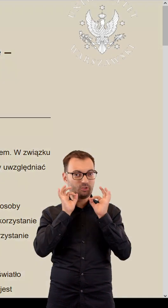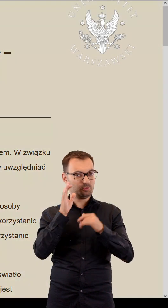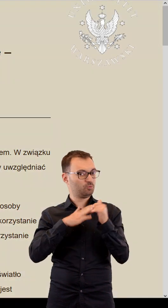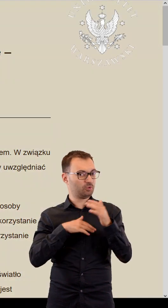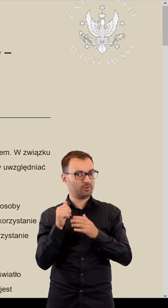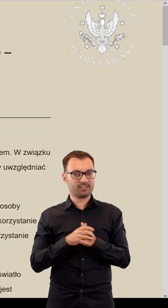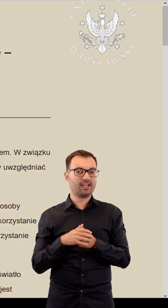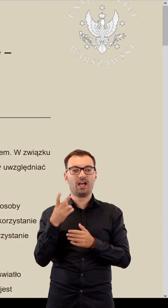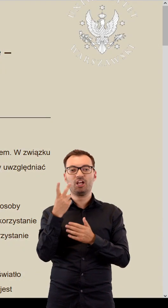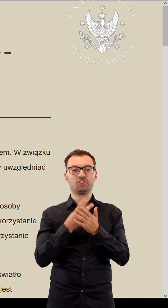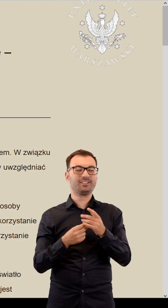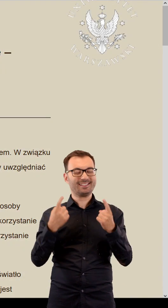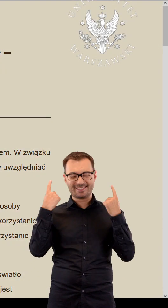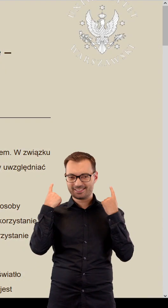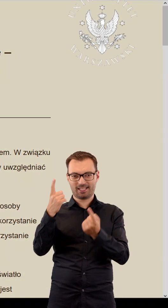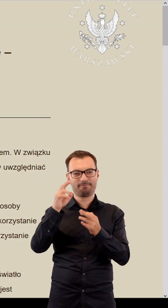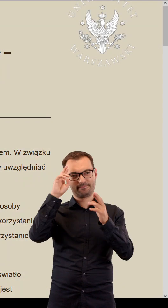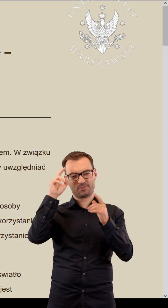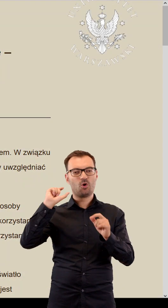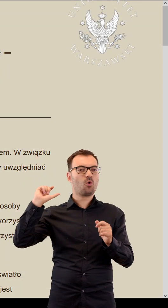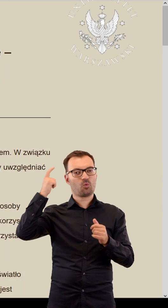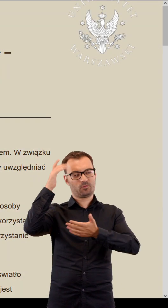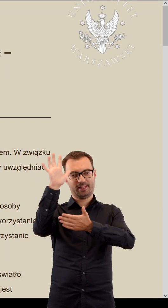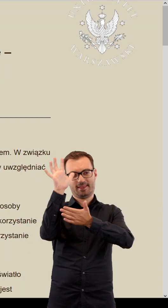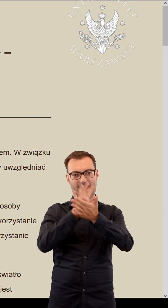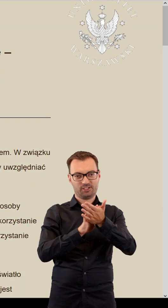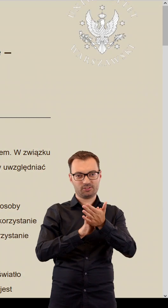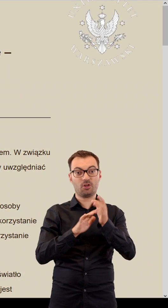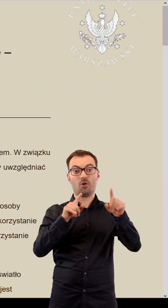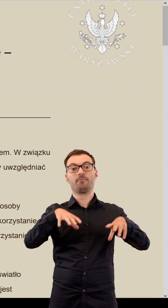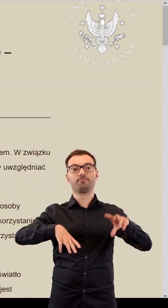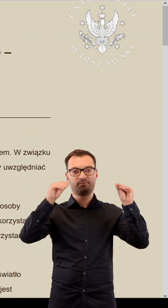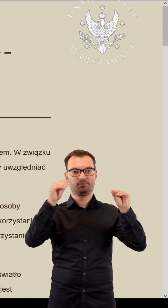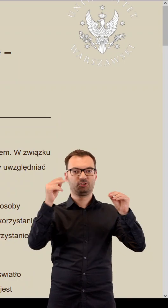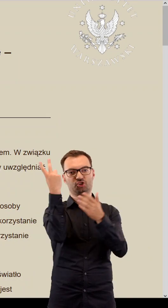the reader recognises the main content of the page and starts reading from it.